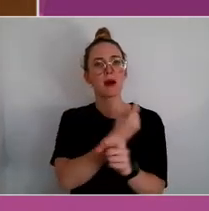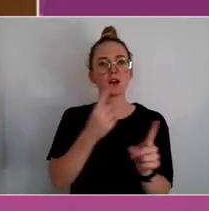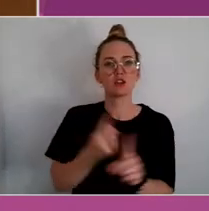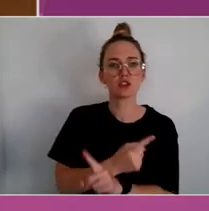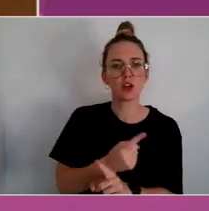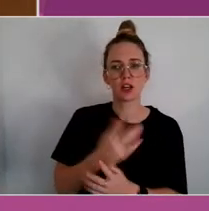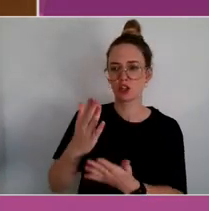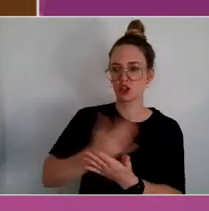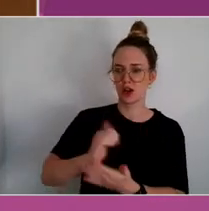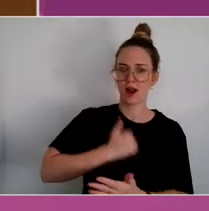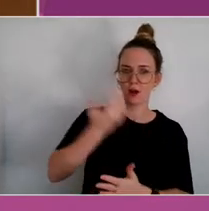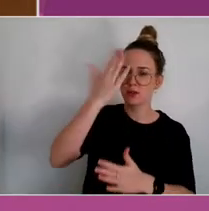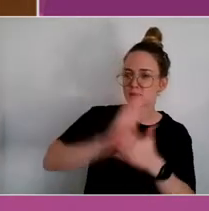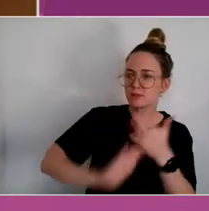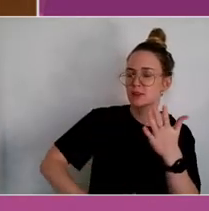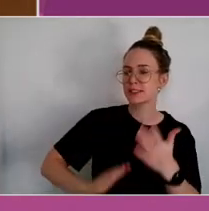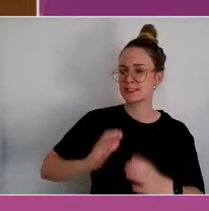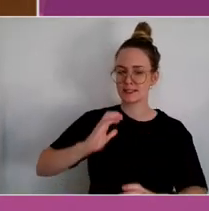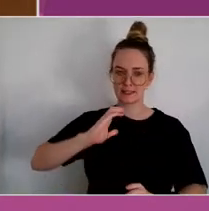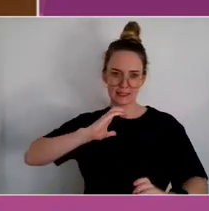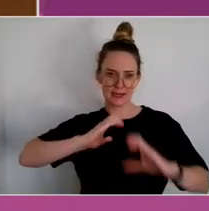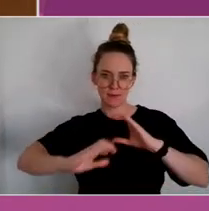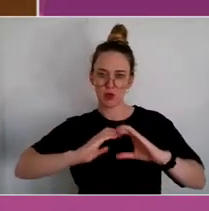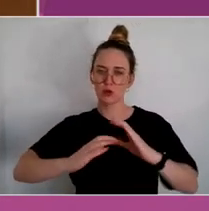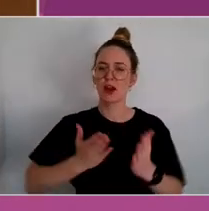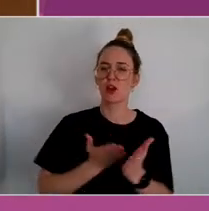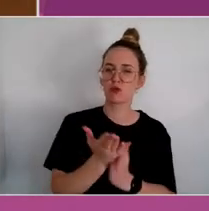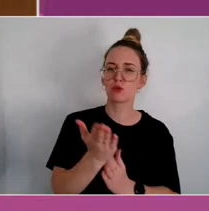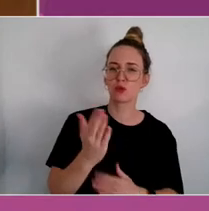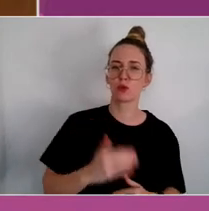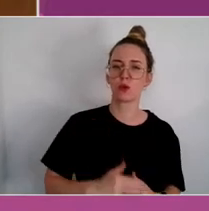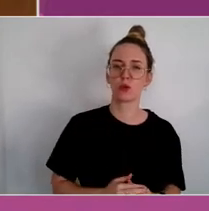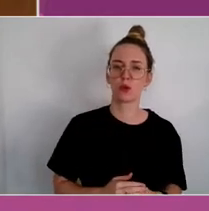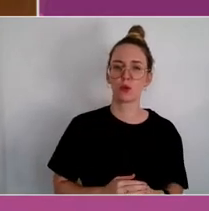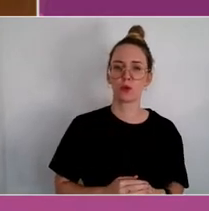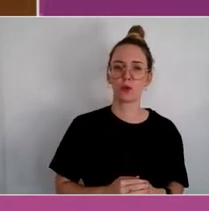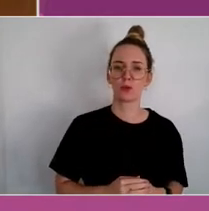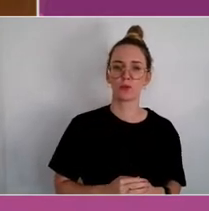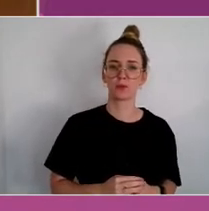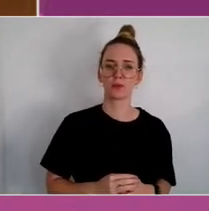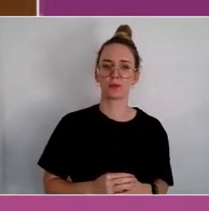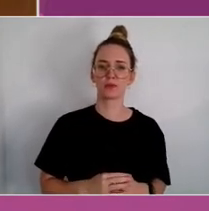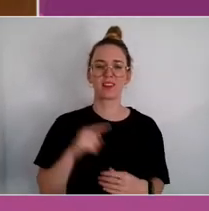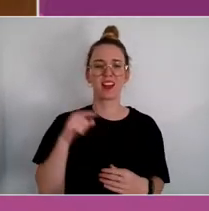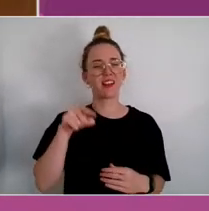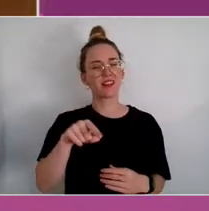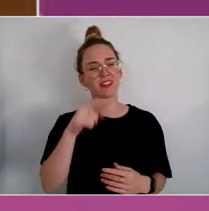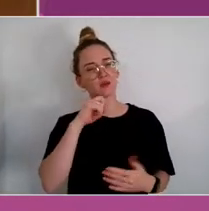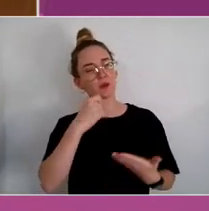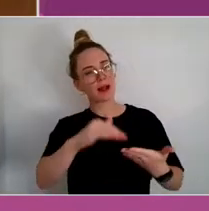experiences, communicate it. In a way that actually reinforces agency.